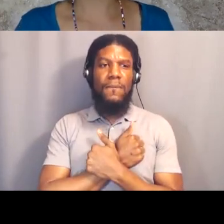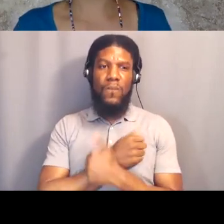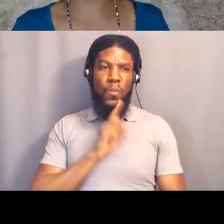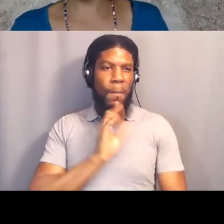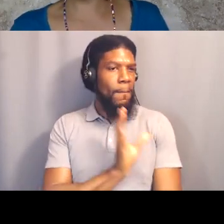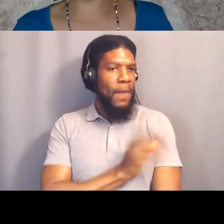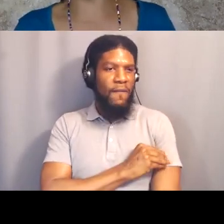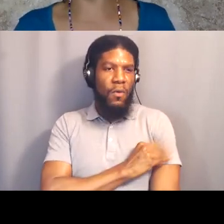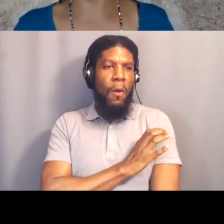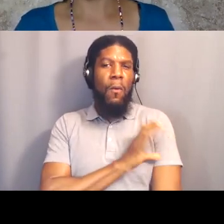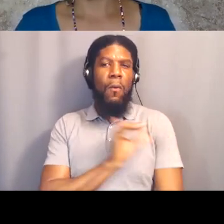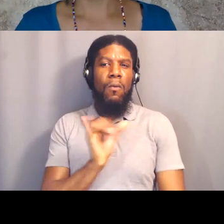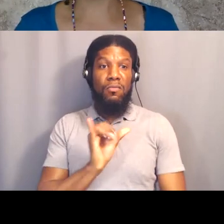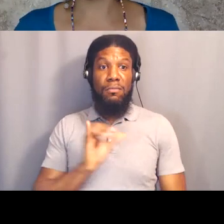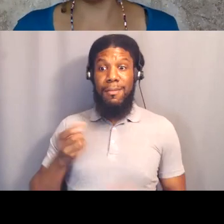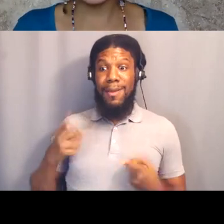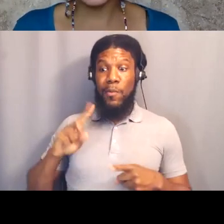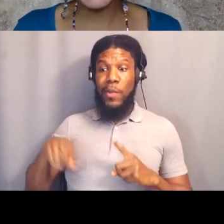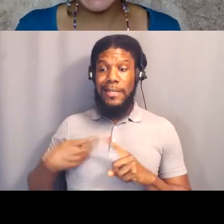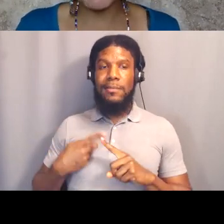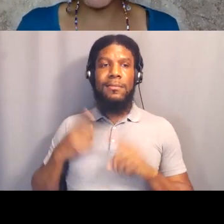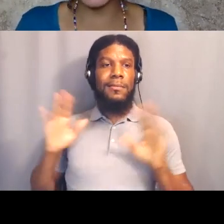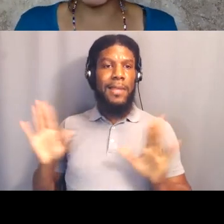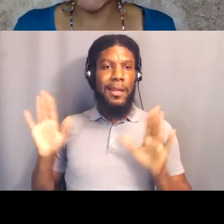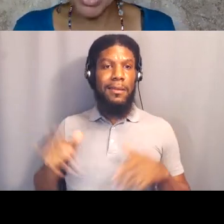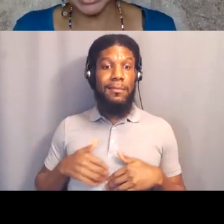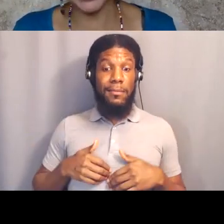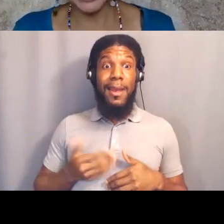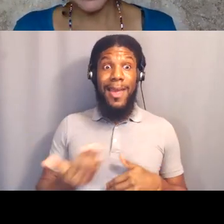And then last night we got the LA Democratic Party,